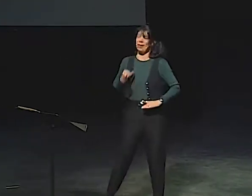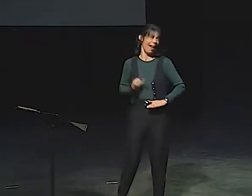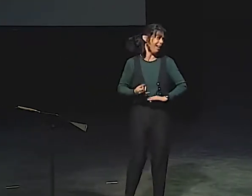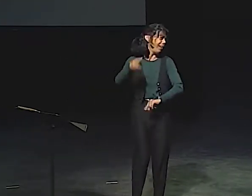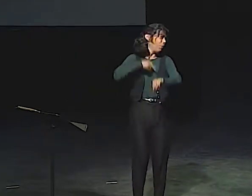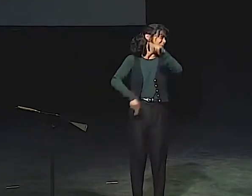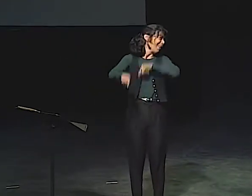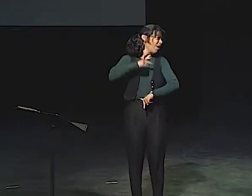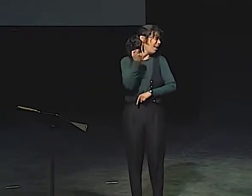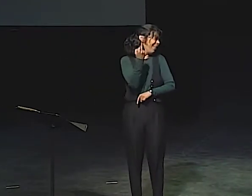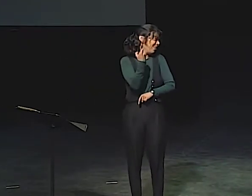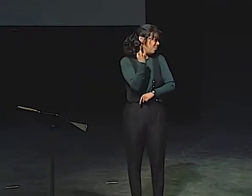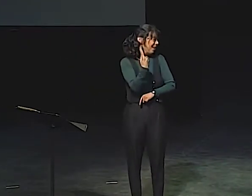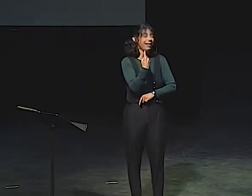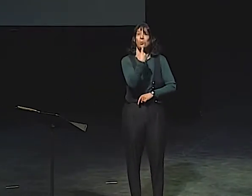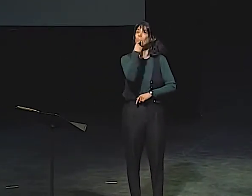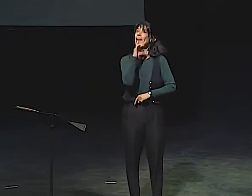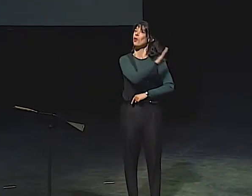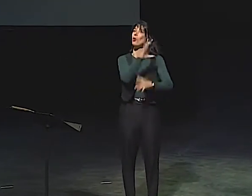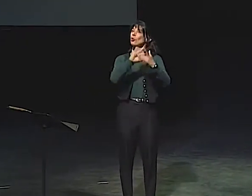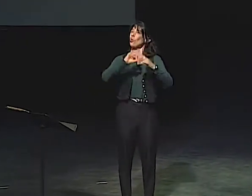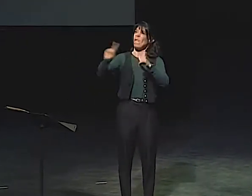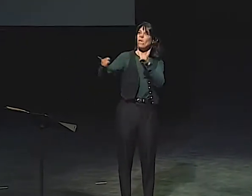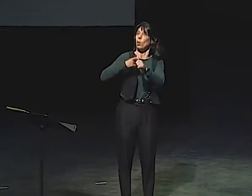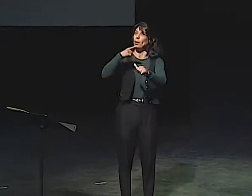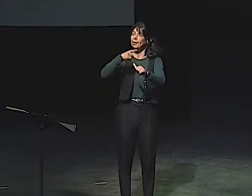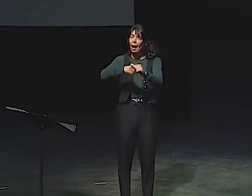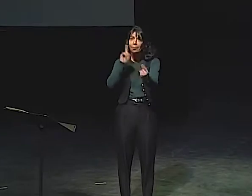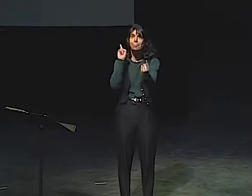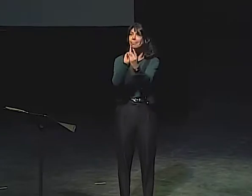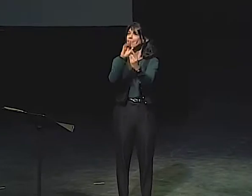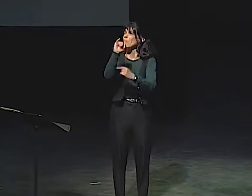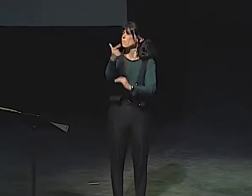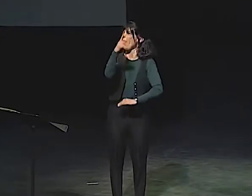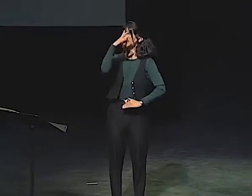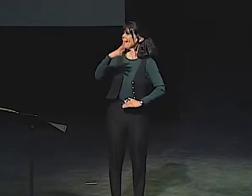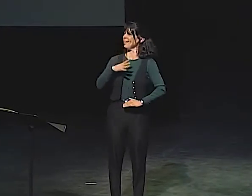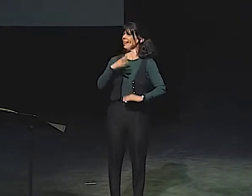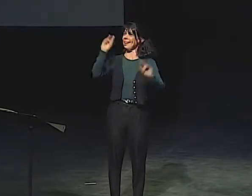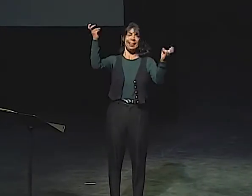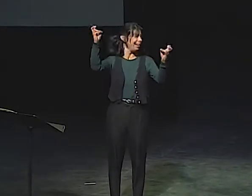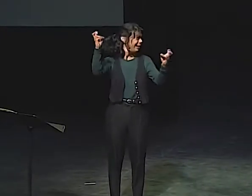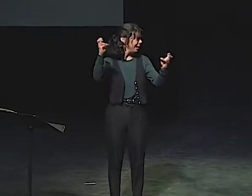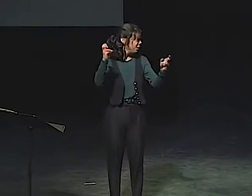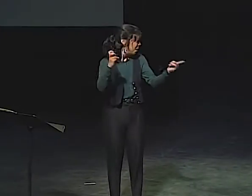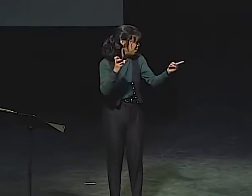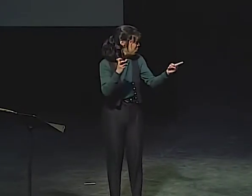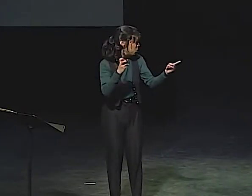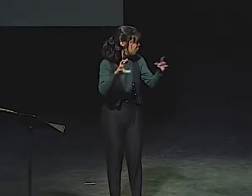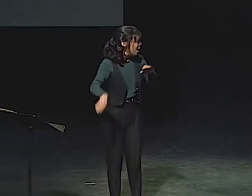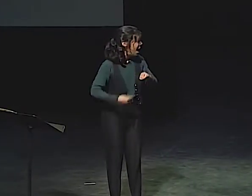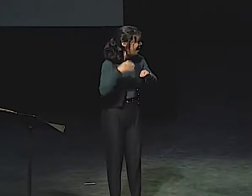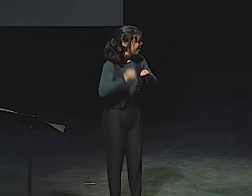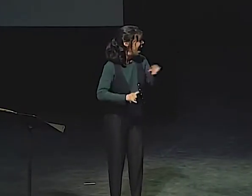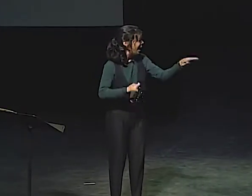OH, YES, I WANT TO BACK UP JUST A LITTLE BIT. WHEN SHE TOLD HER STORY FOR THE FIRST TIME,